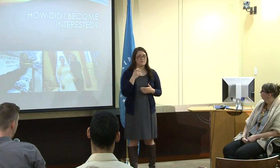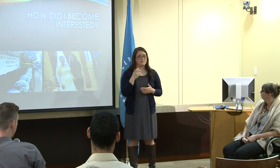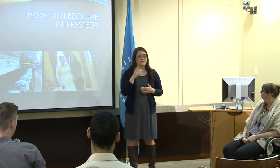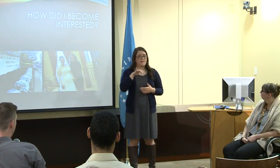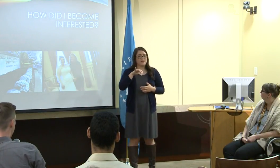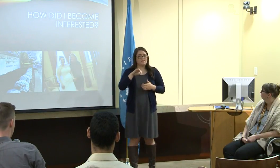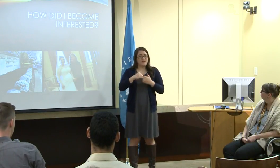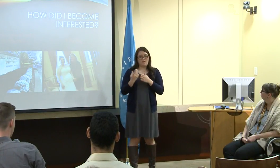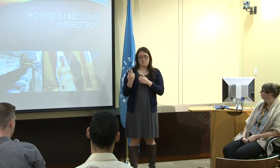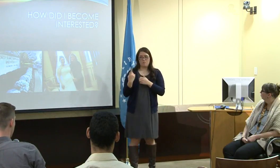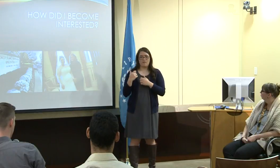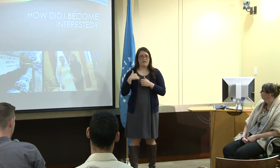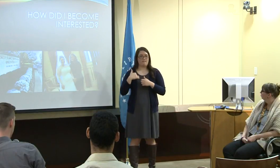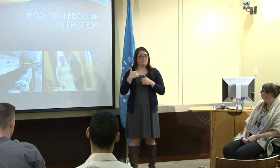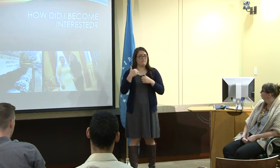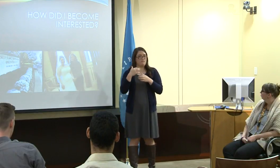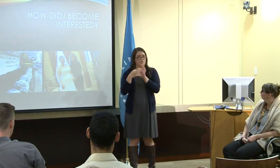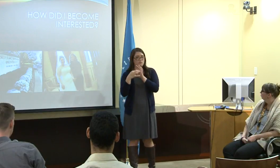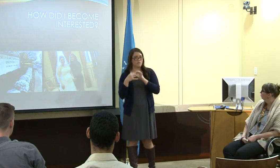of the other family members seemed to learn.